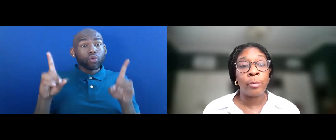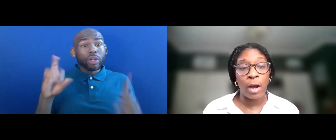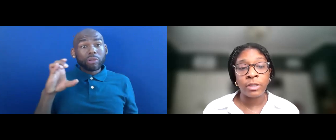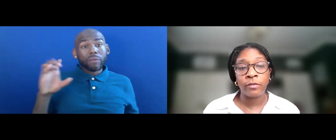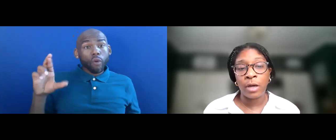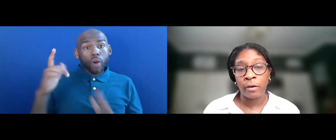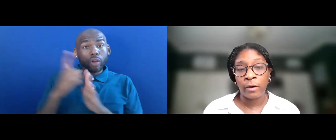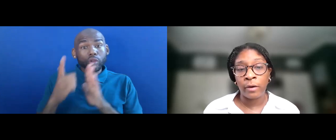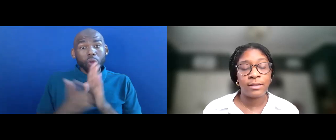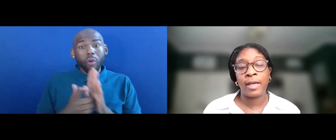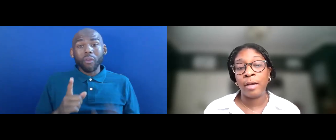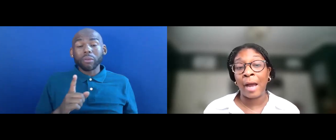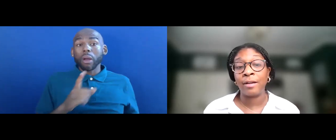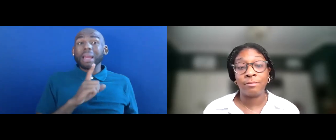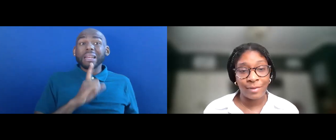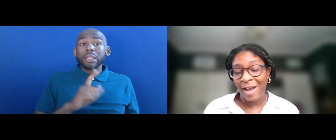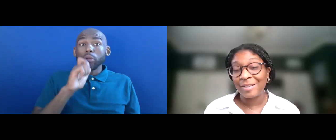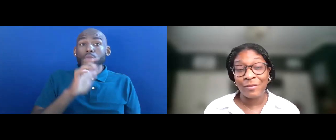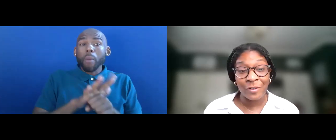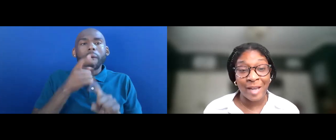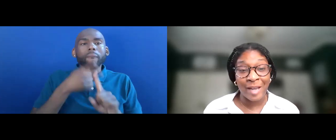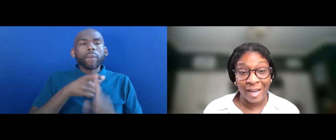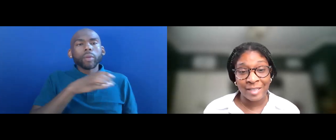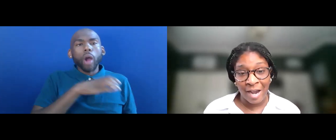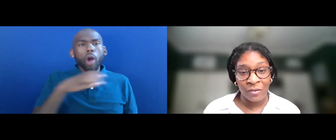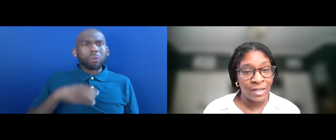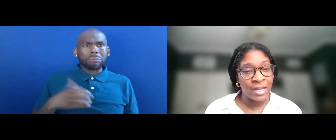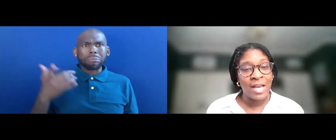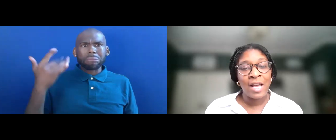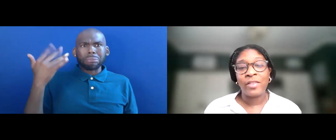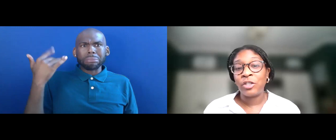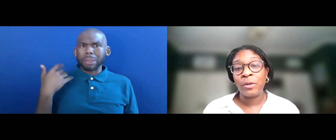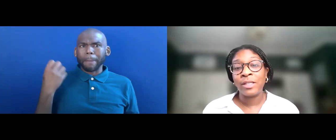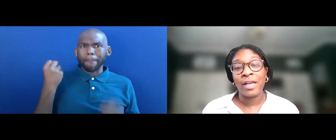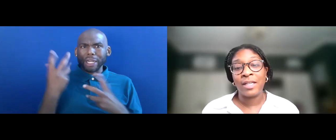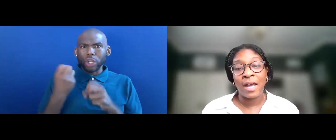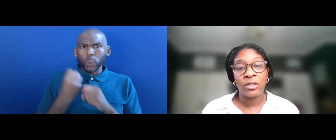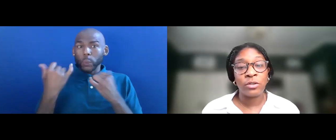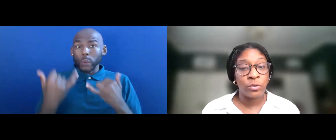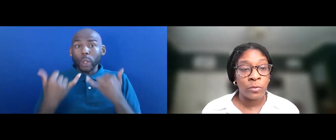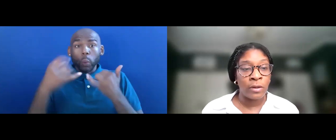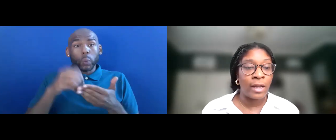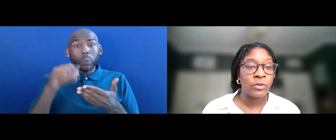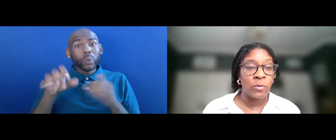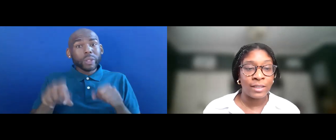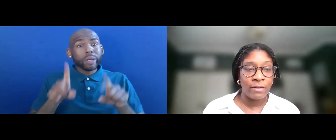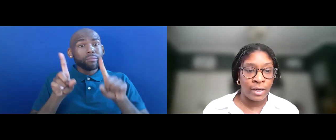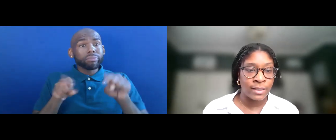PROMISE FROM CONGRESS DATING FOR DECADES NOW THAT STUDENTS CAN ATTEND SCHOOL AND